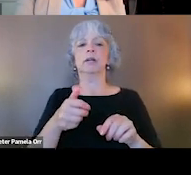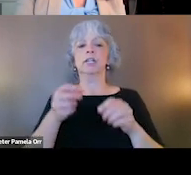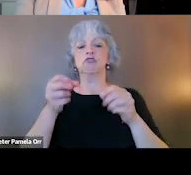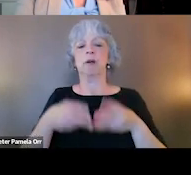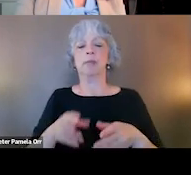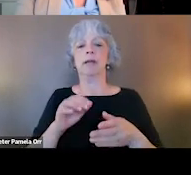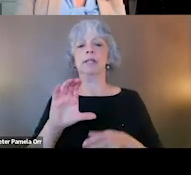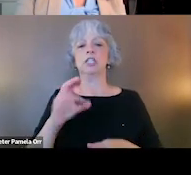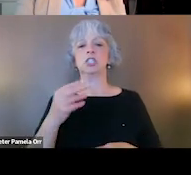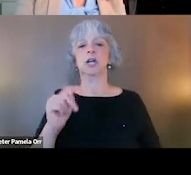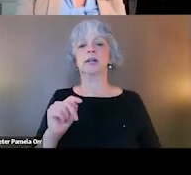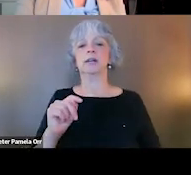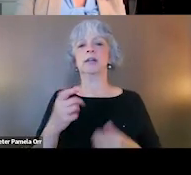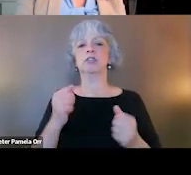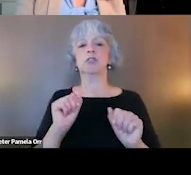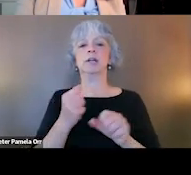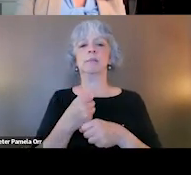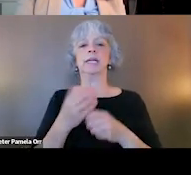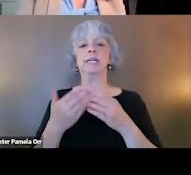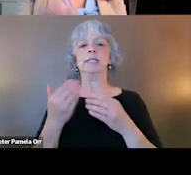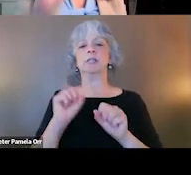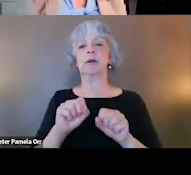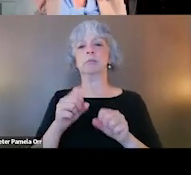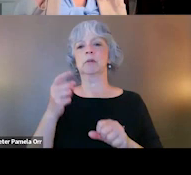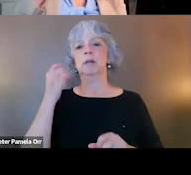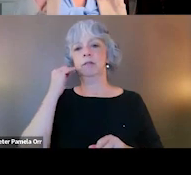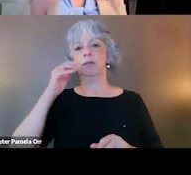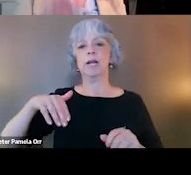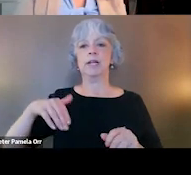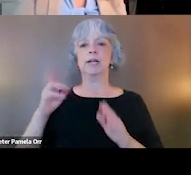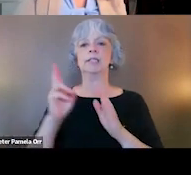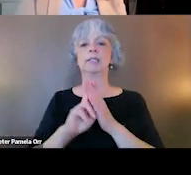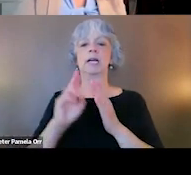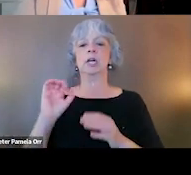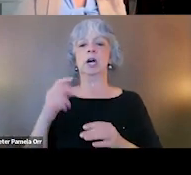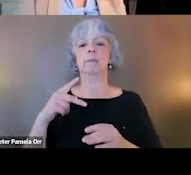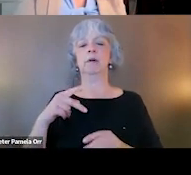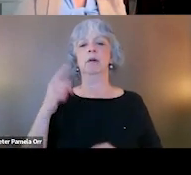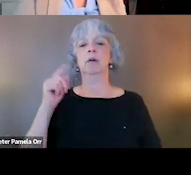So trying to make it as easy as possible for those of you who haven't signed up for the listserv. And this is where we notify you